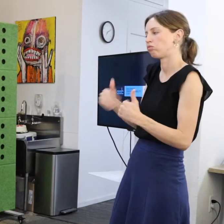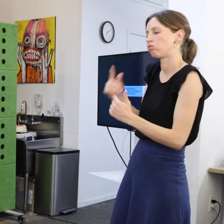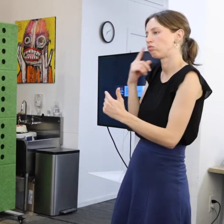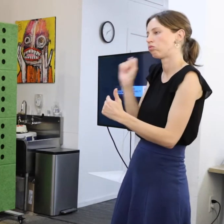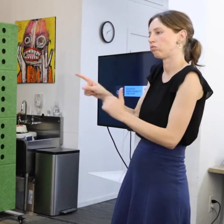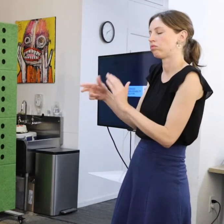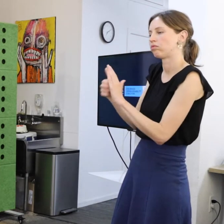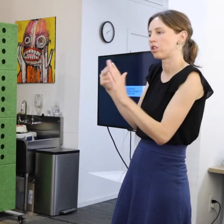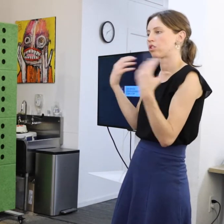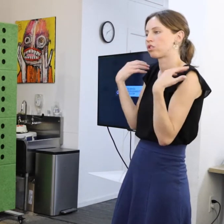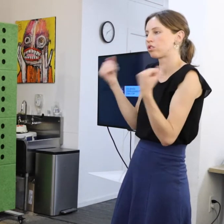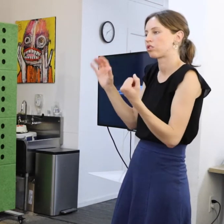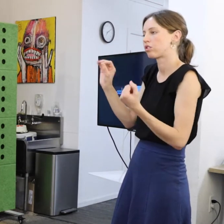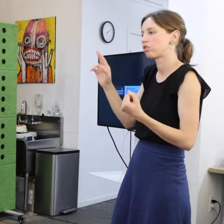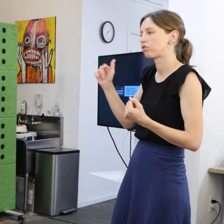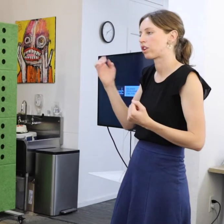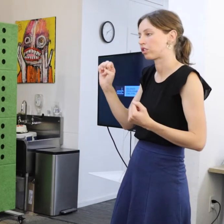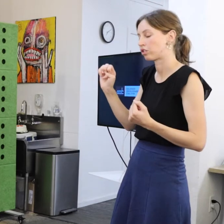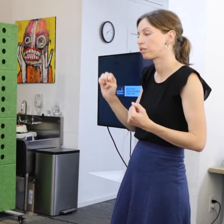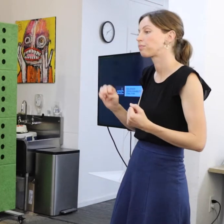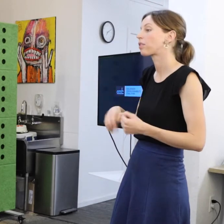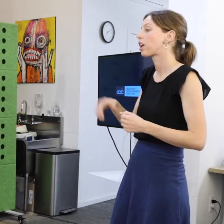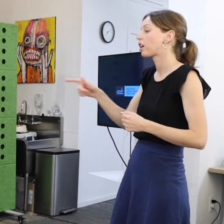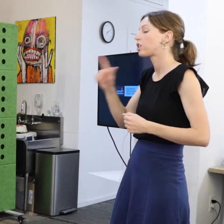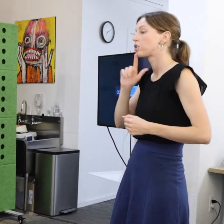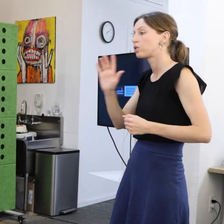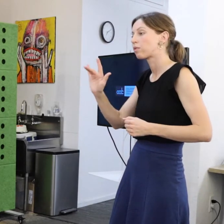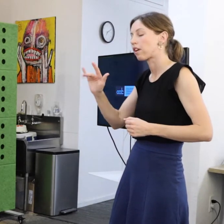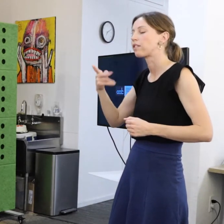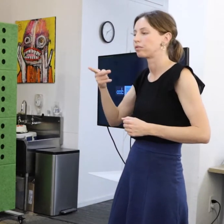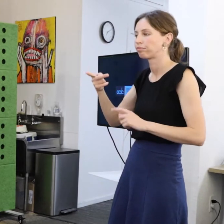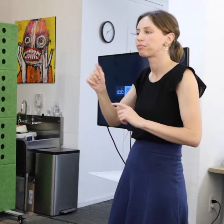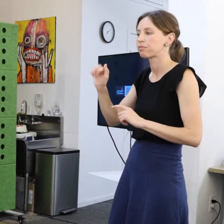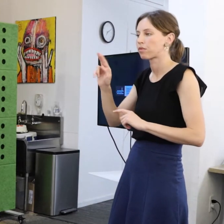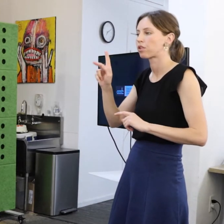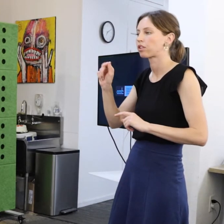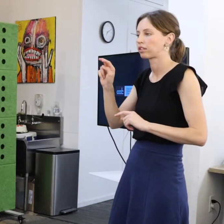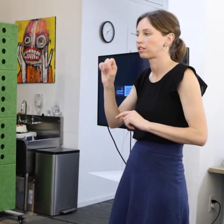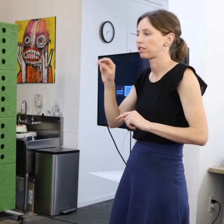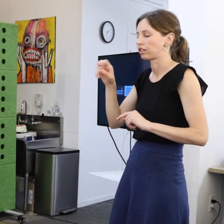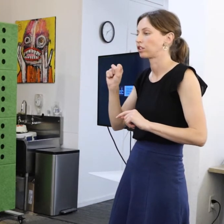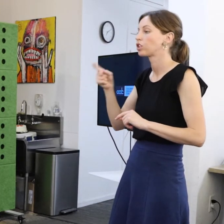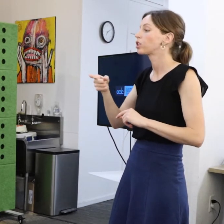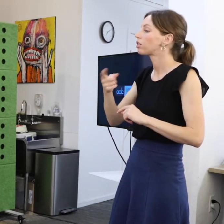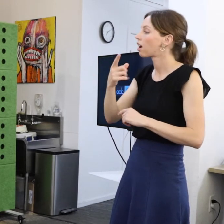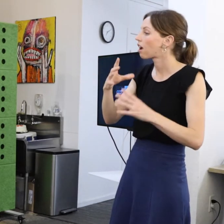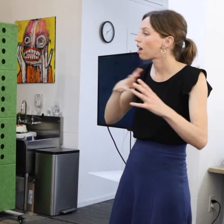At the age of 25, Lucy contracted Parkinson's. She was working her way through Hollywood and it was certain by